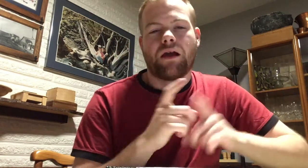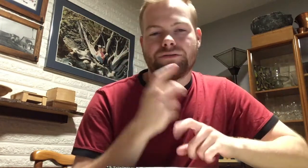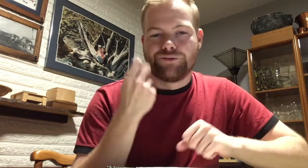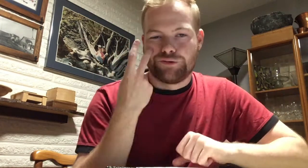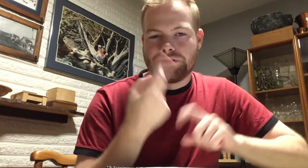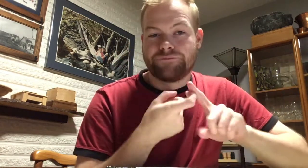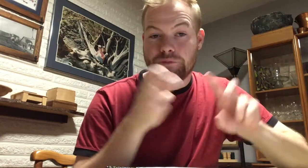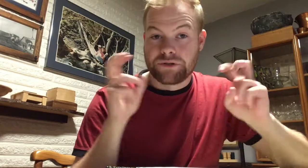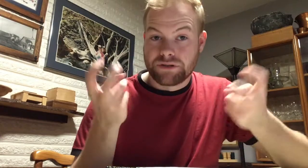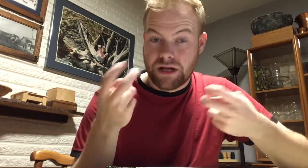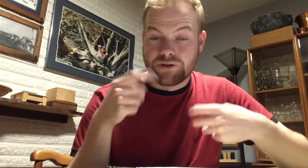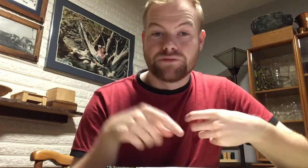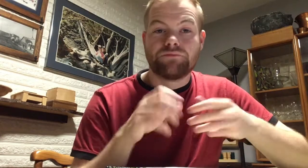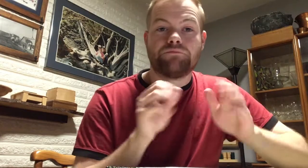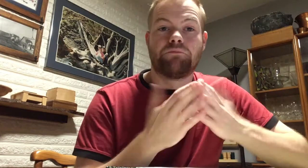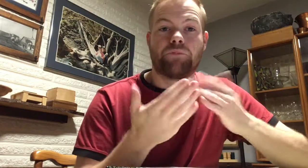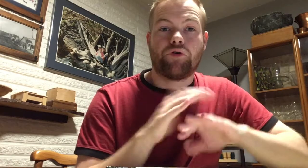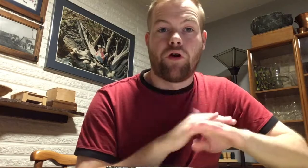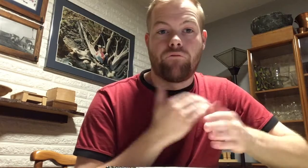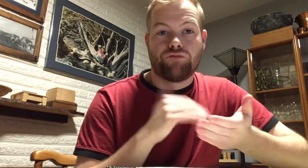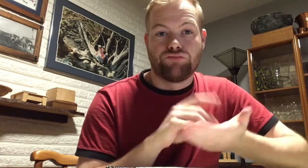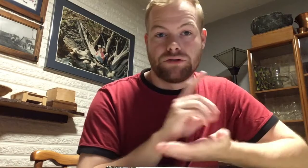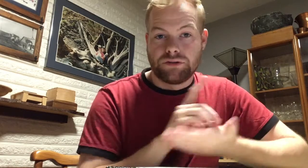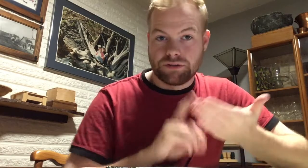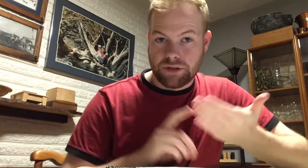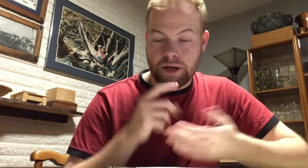As you can see from the title, this is a book cover redesign.